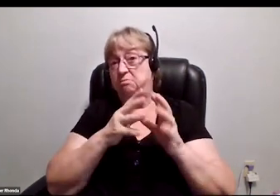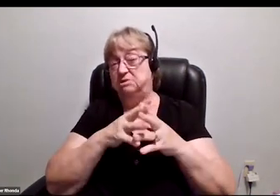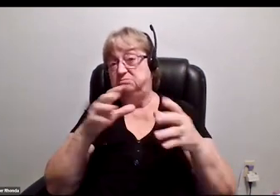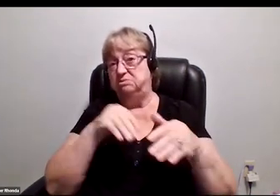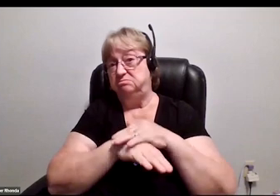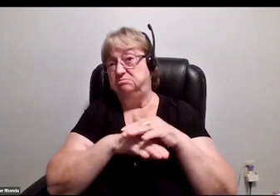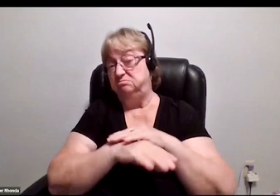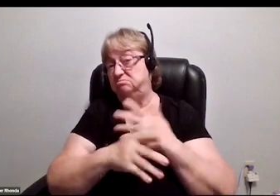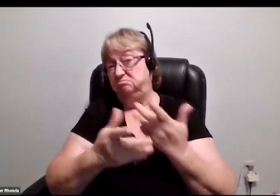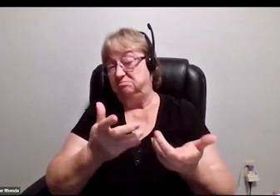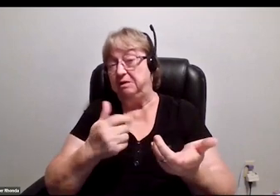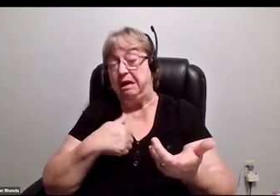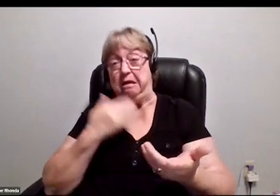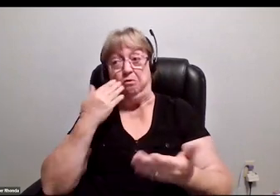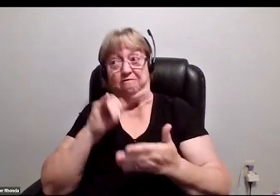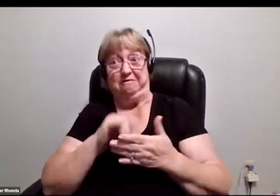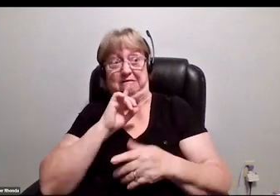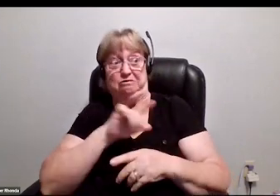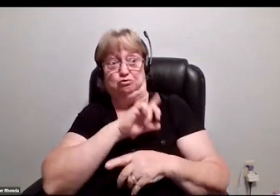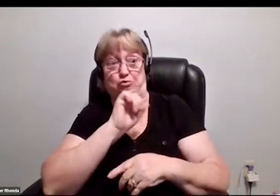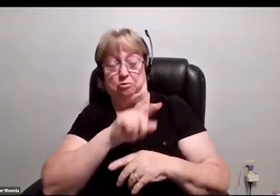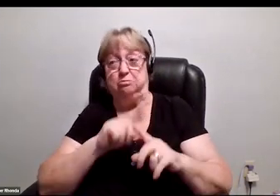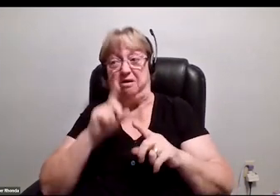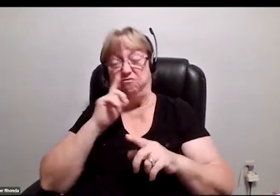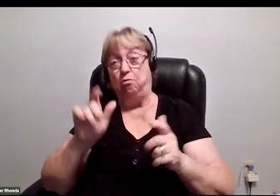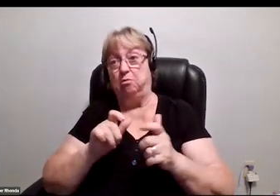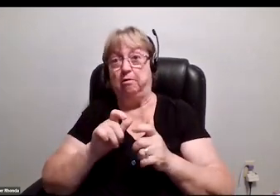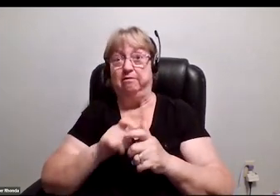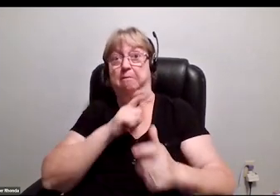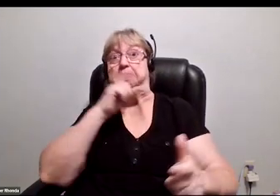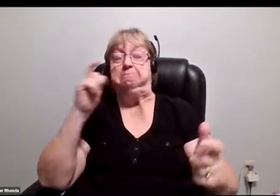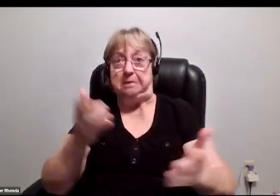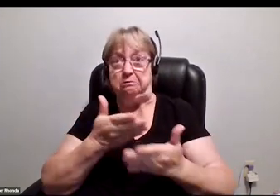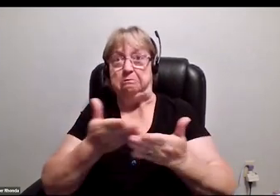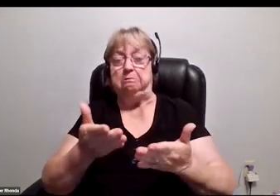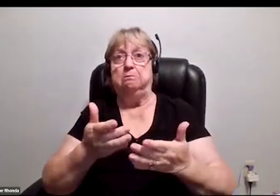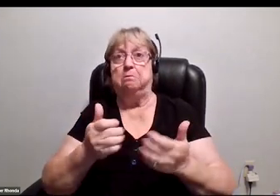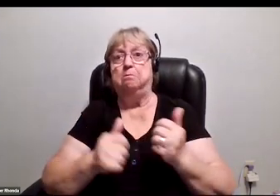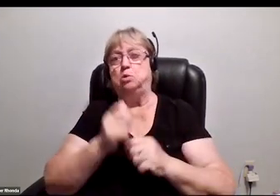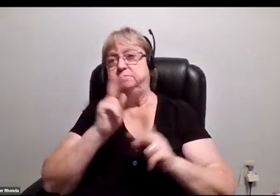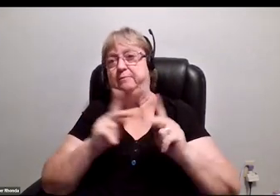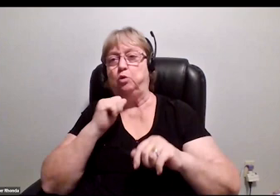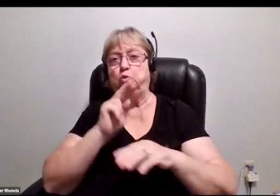I don't know if that helps answer your question, but for the larger schema of things, a lot of folks are using voiceover